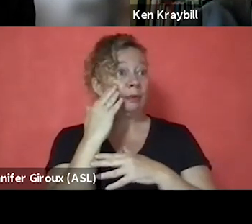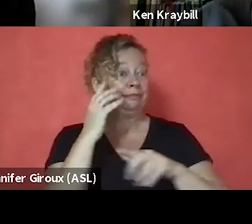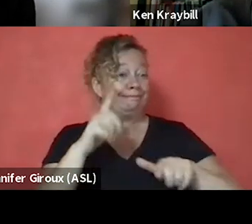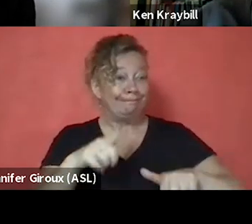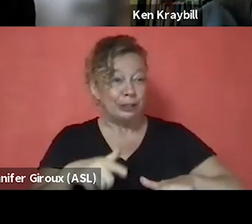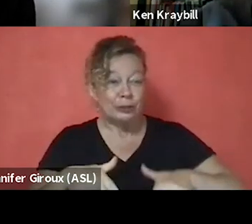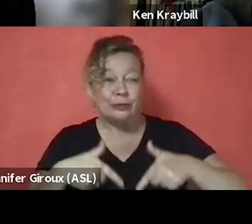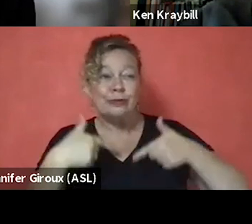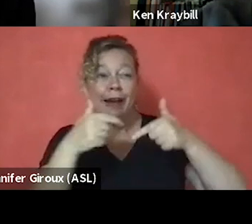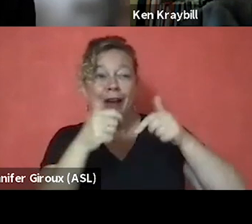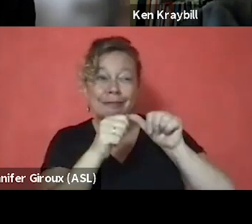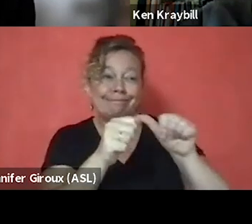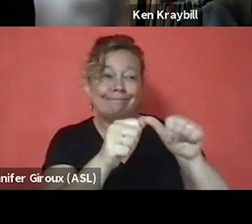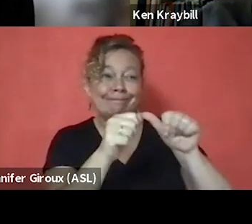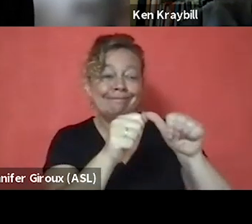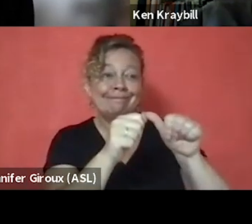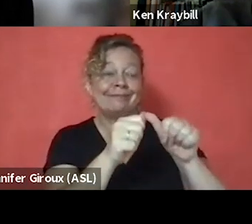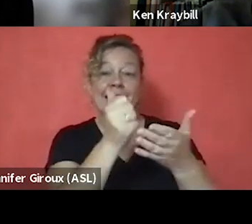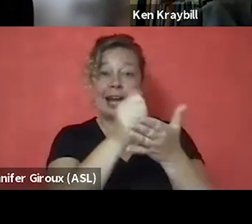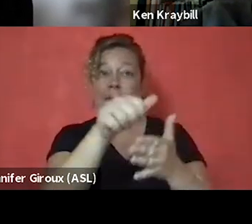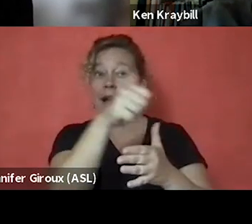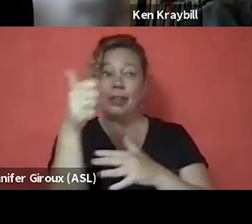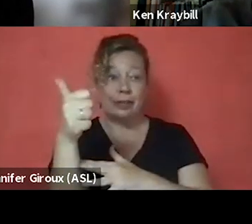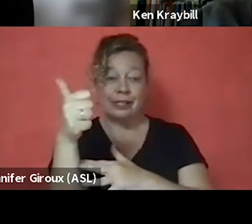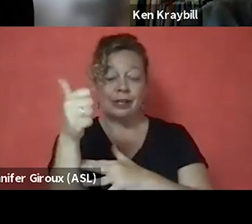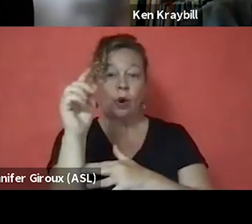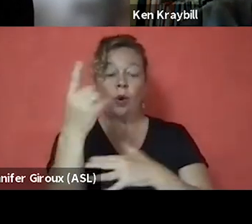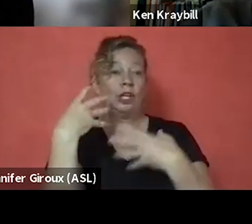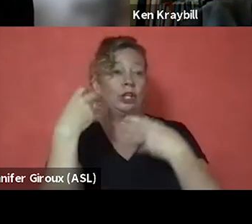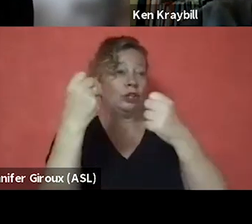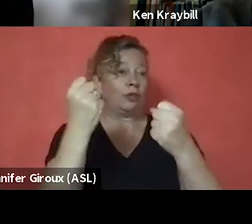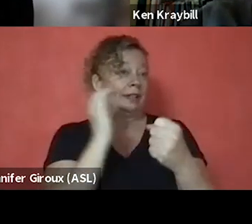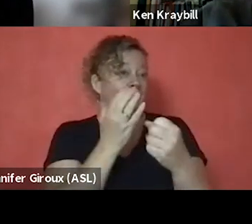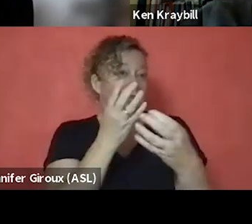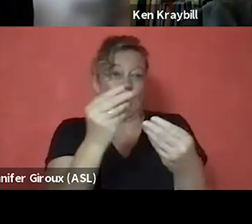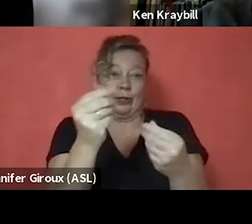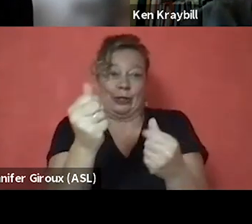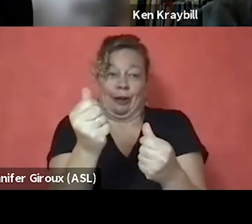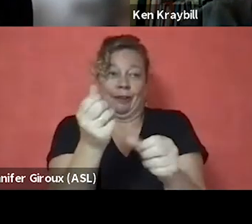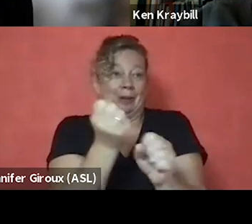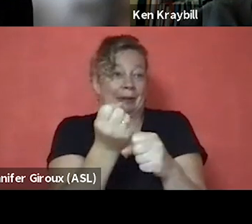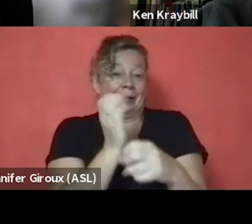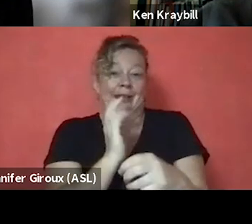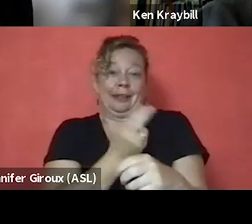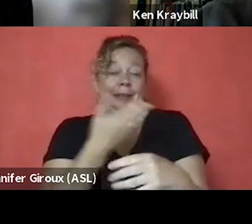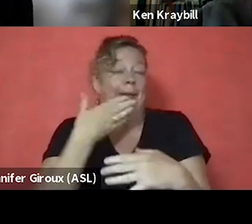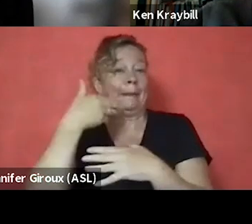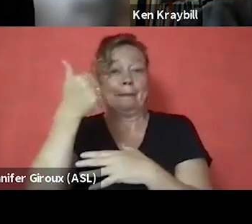and reaching back to help other survivors, only strengthens our resolve, only makes us better for what we try to do every day.